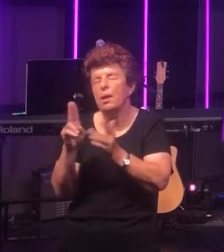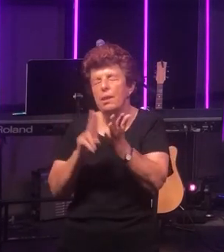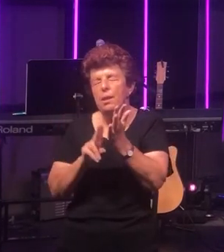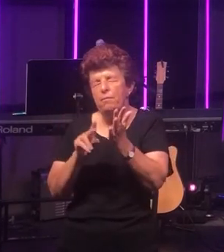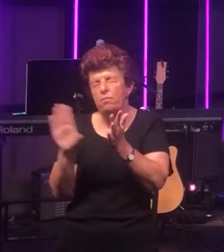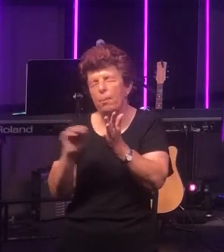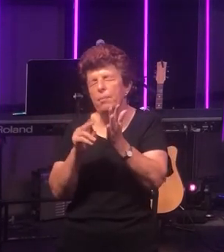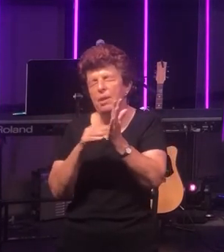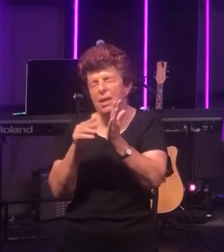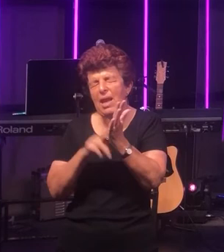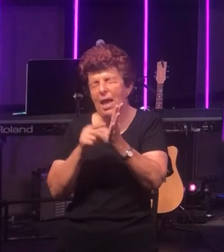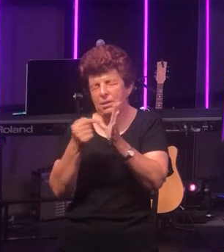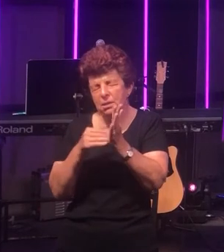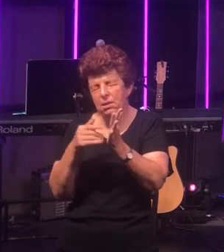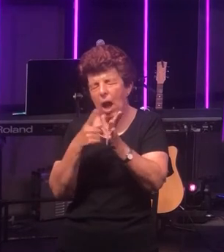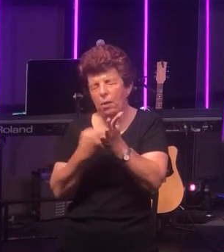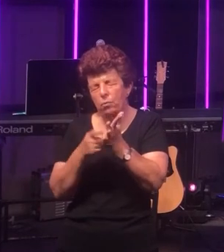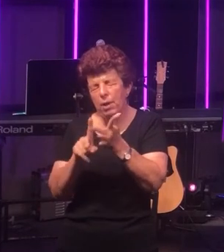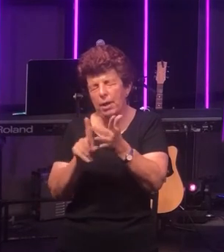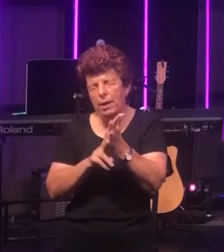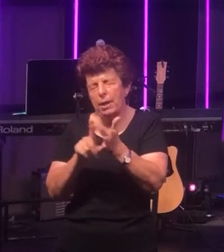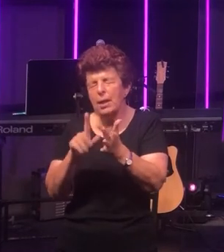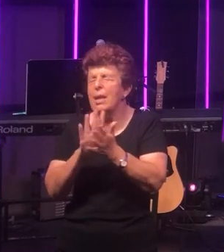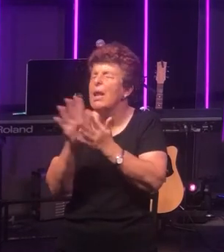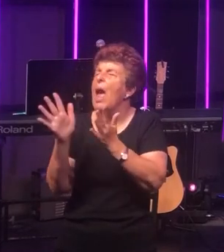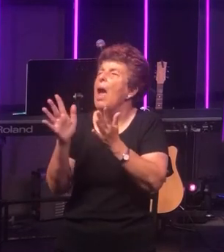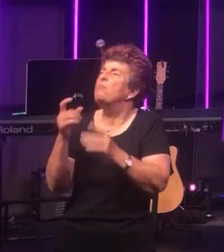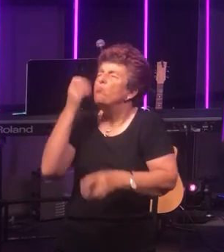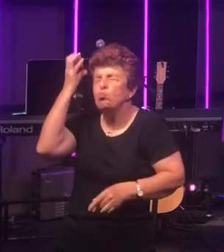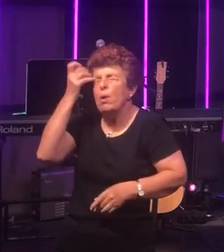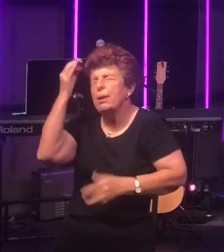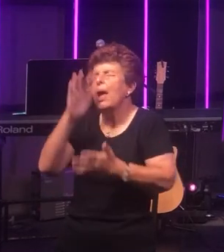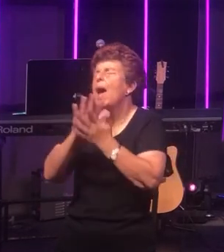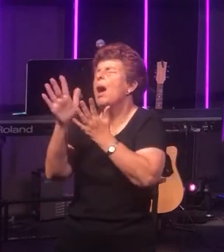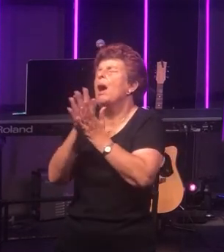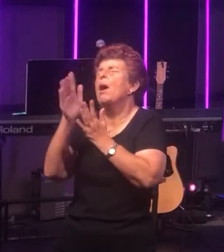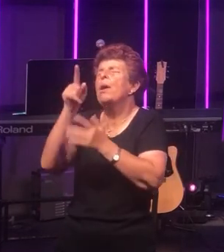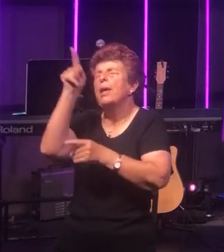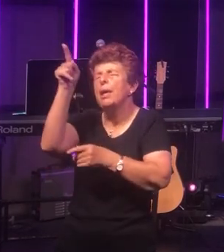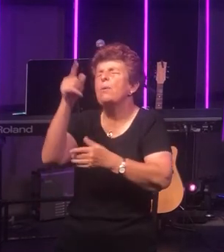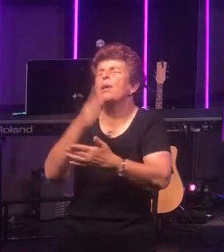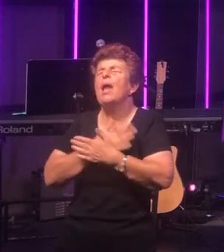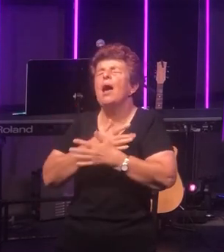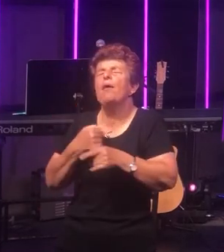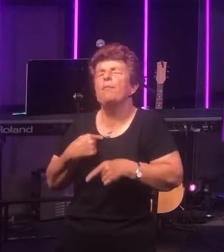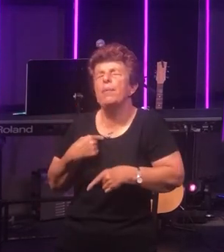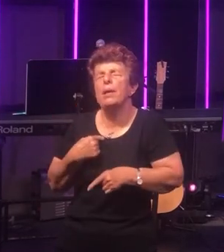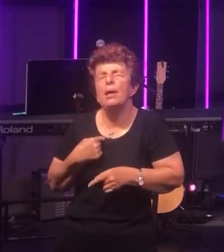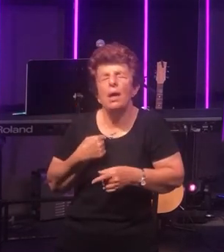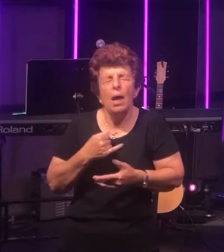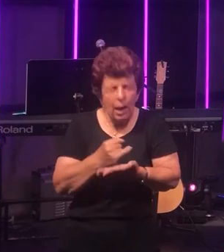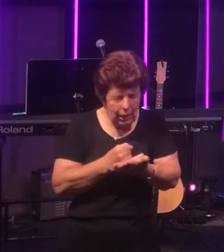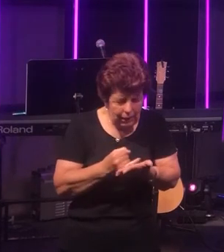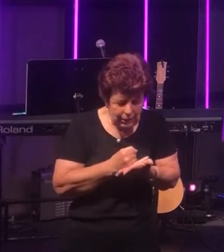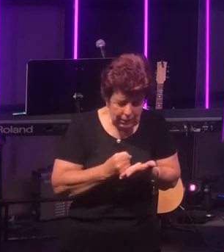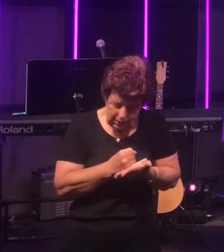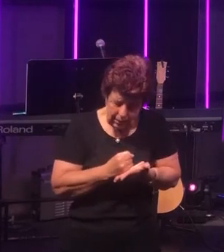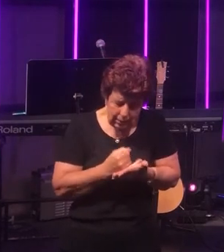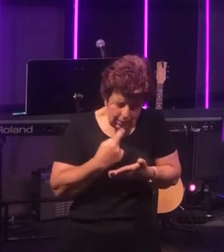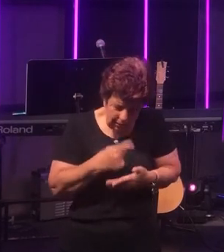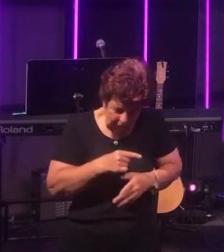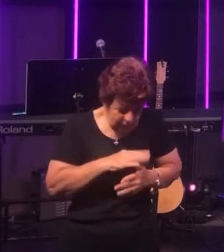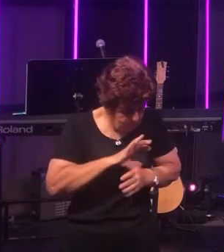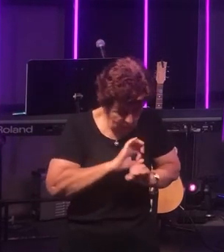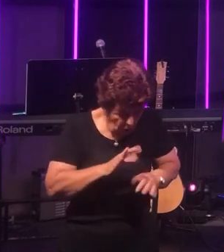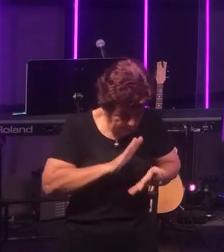and wonder how He could love me a sinner condemned unclean. How marvelous how